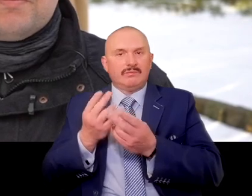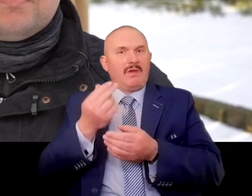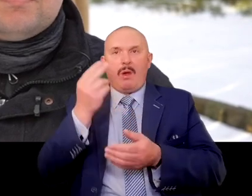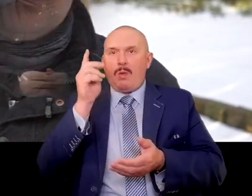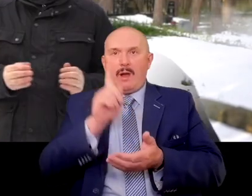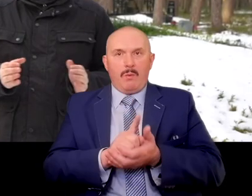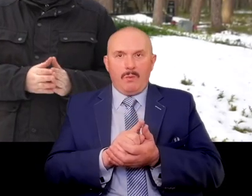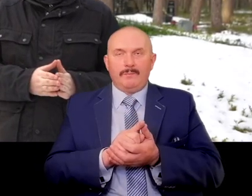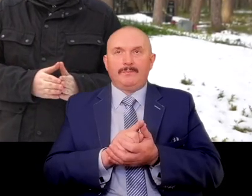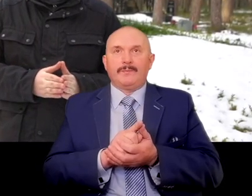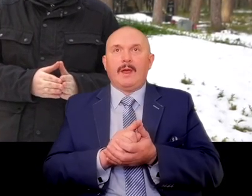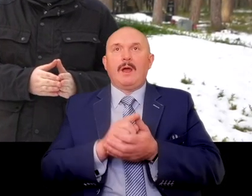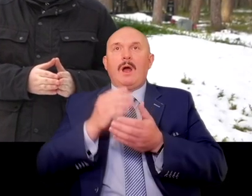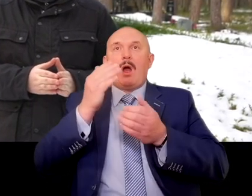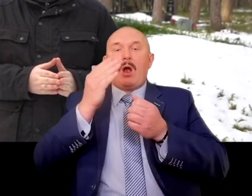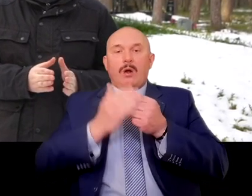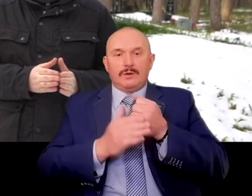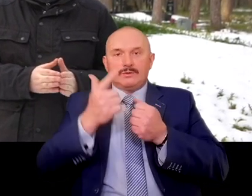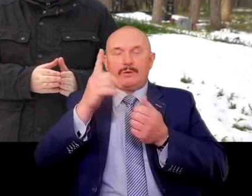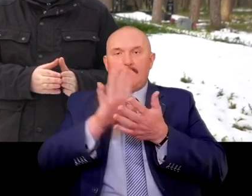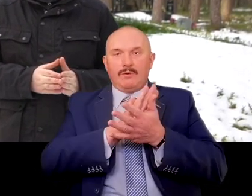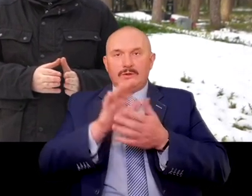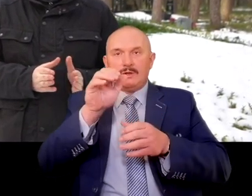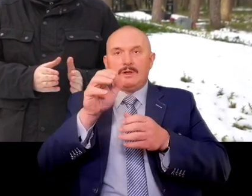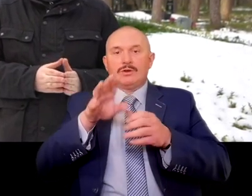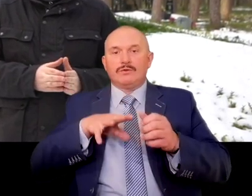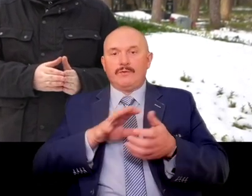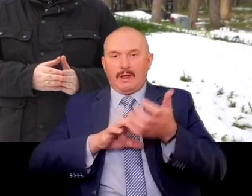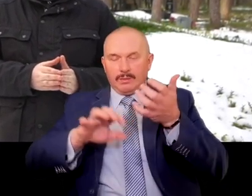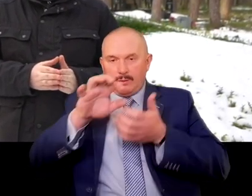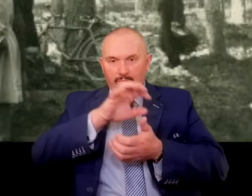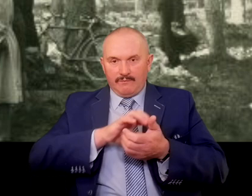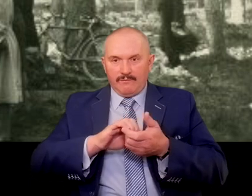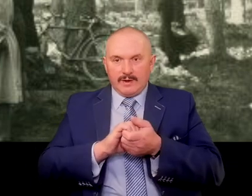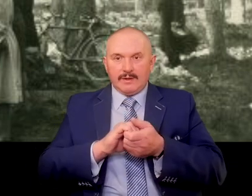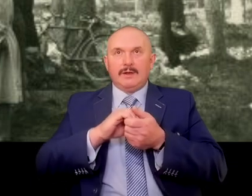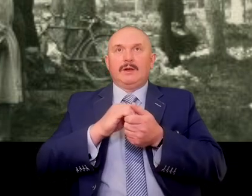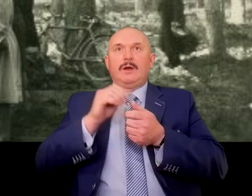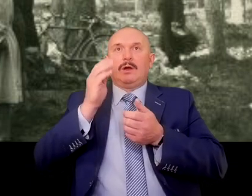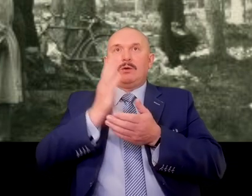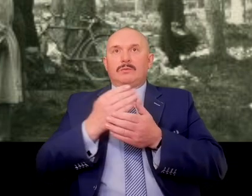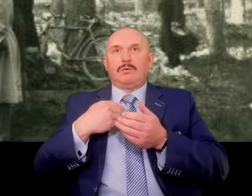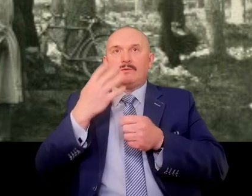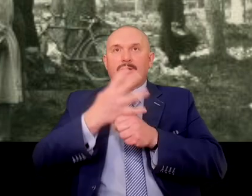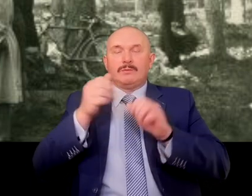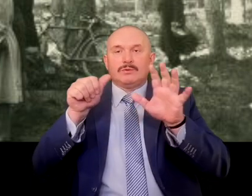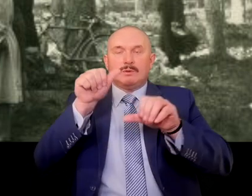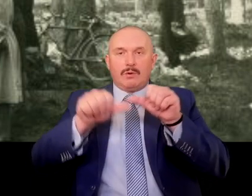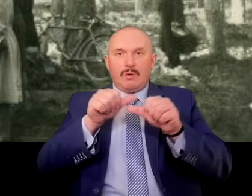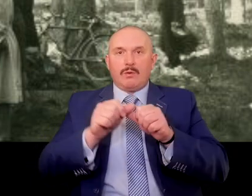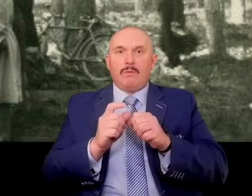After the end of World War II, already in 1946, the first exhumation works